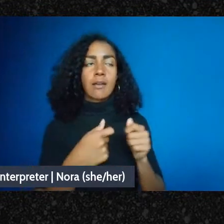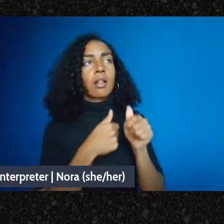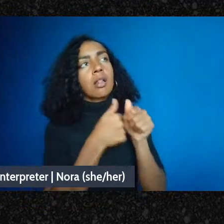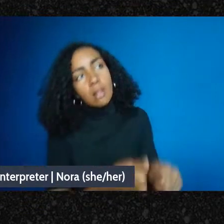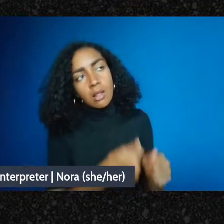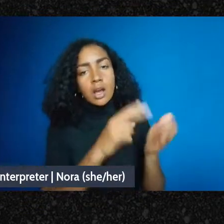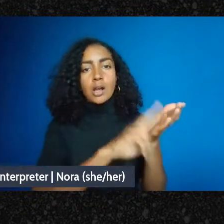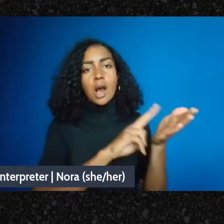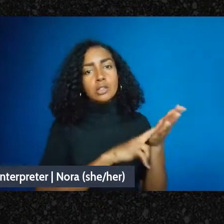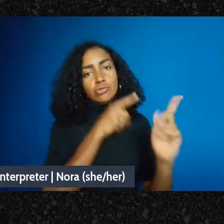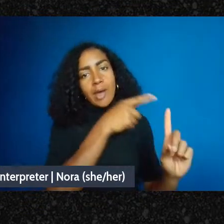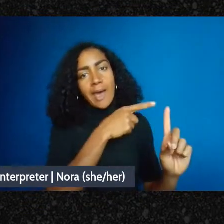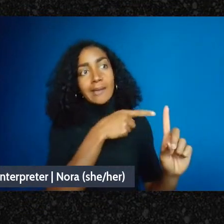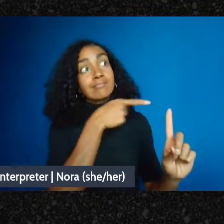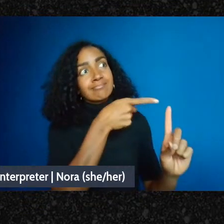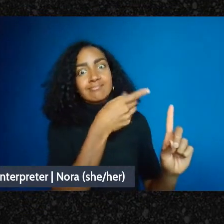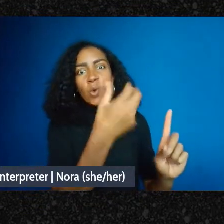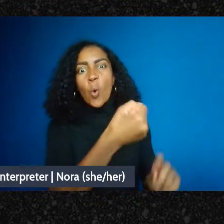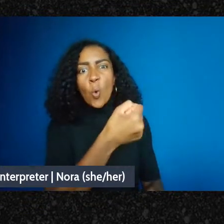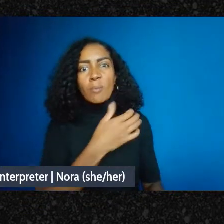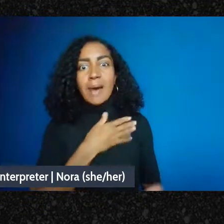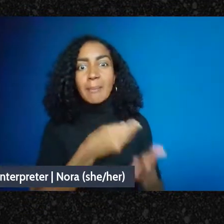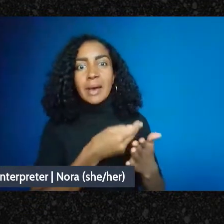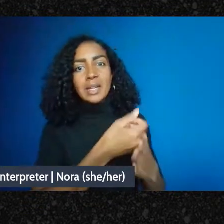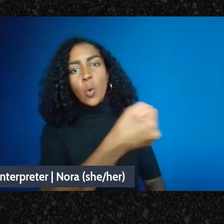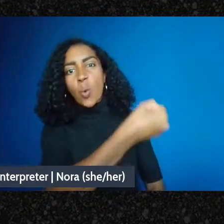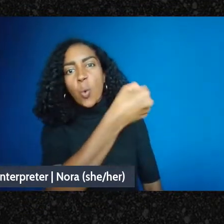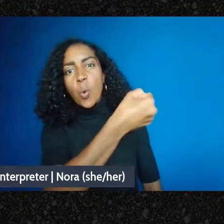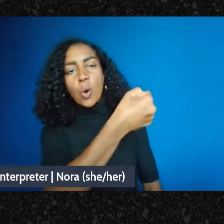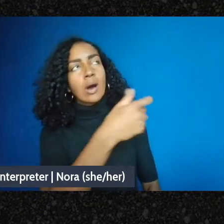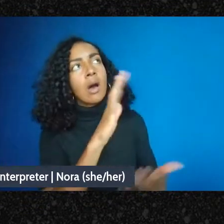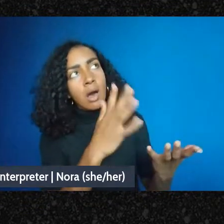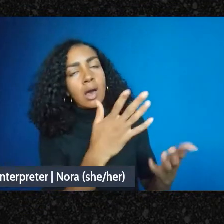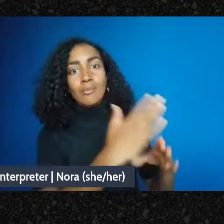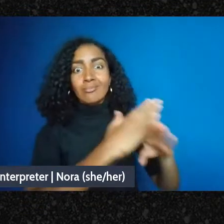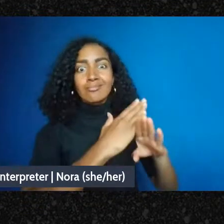you knowM holding my money and preventing me from-from using it if they're not happy with what